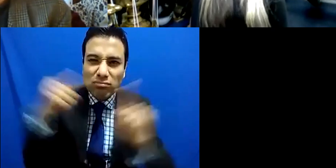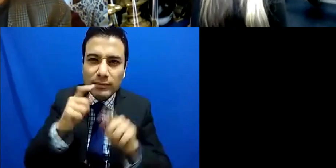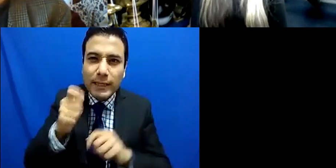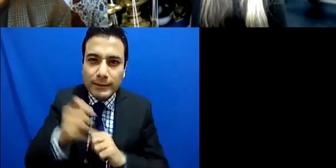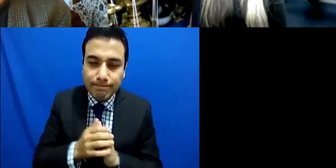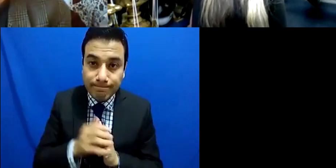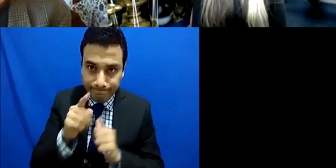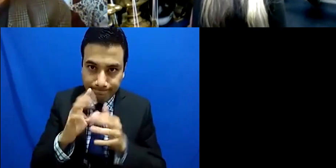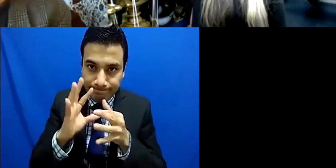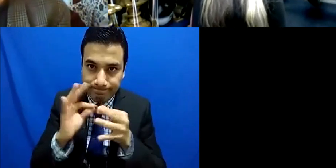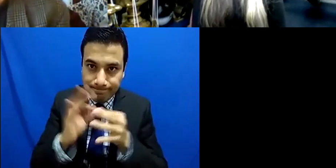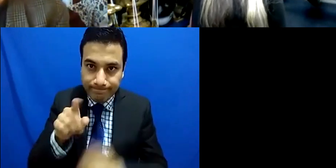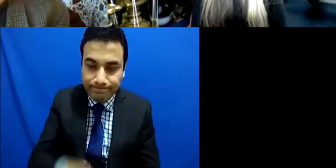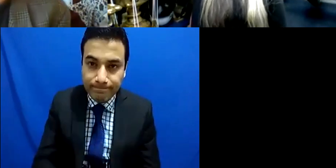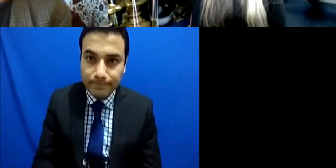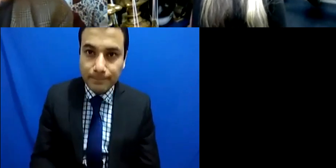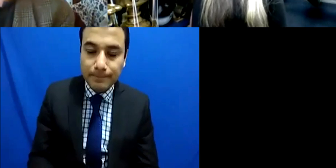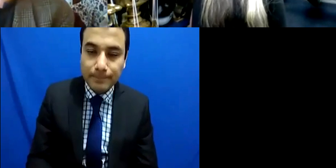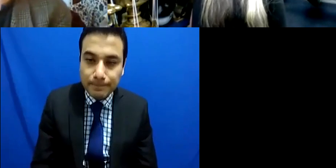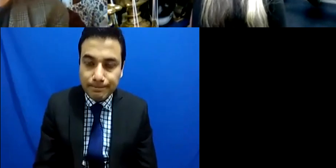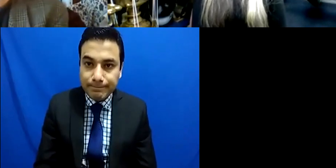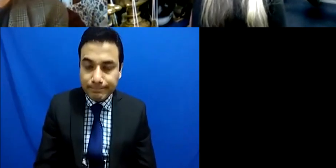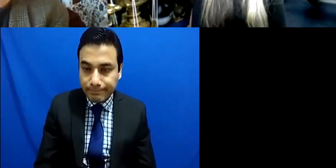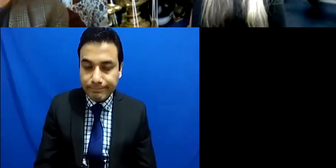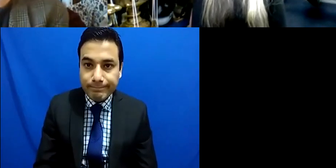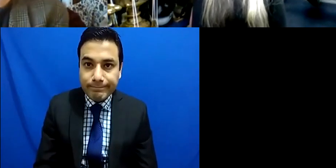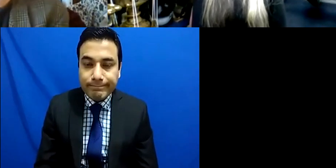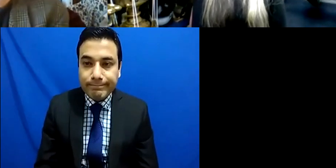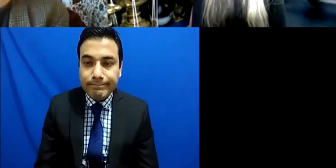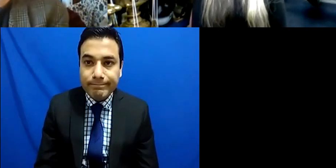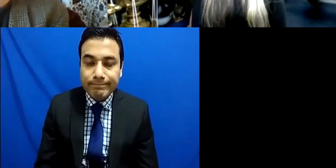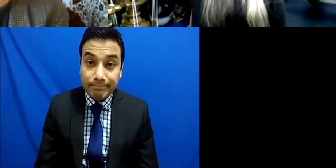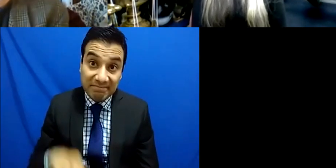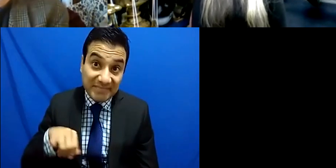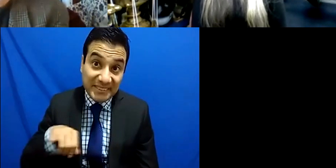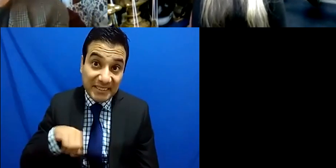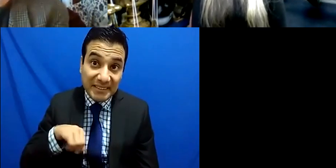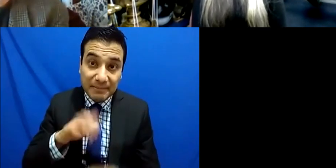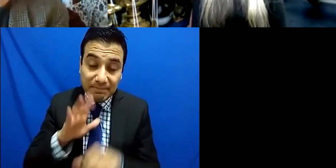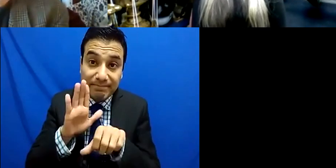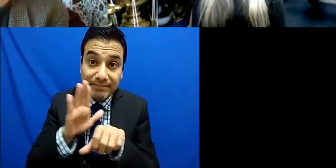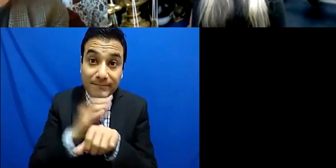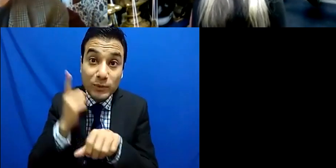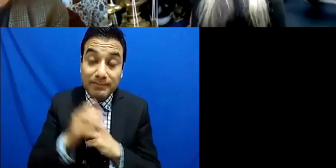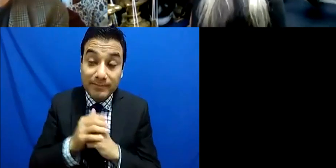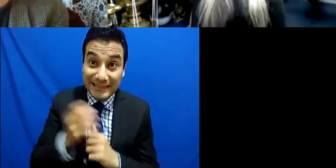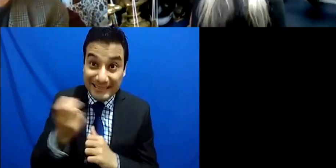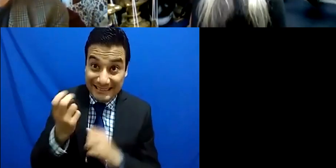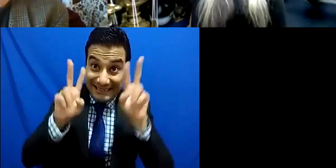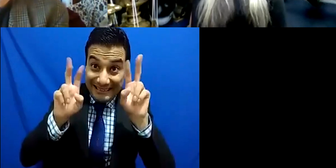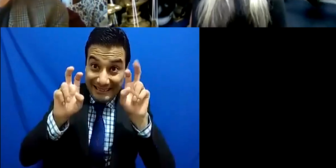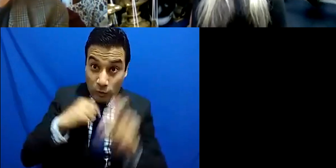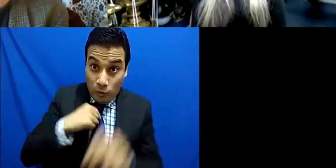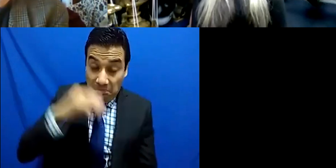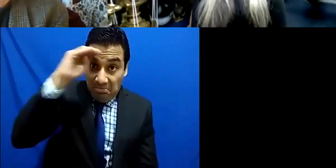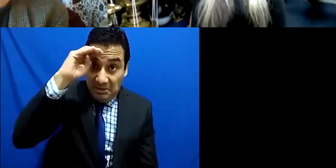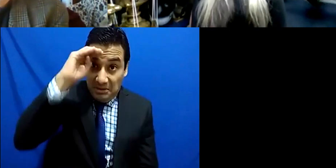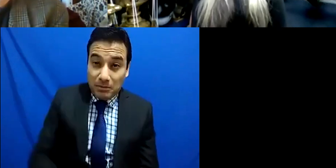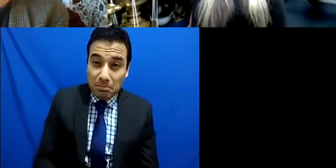It's funny because you know sometimes when I think about that i don't really feel um i can just